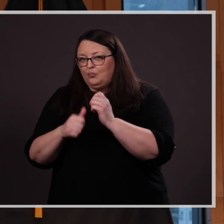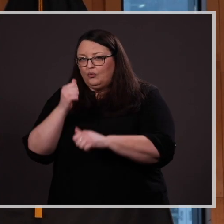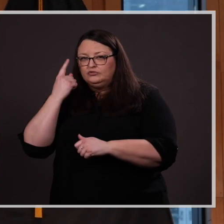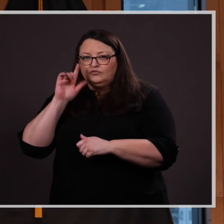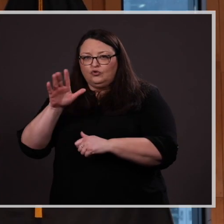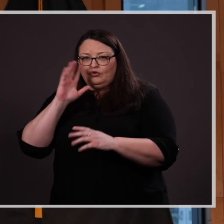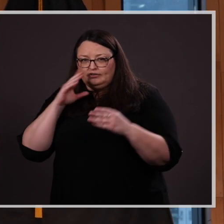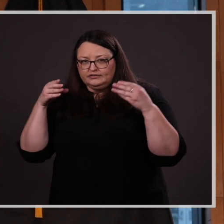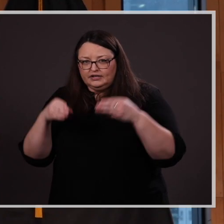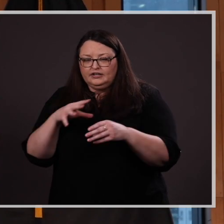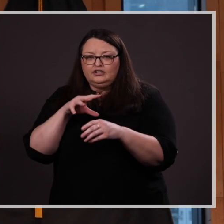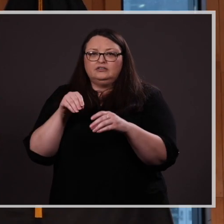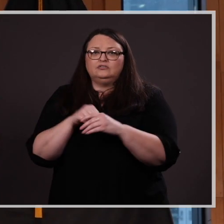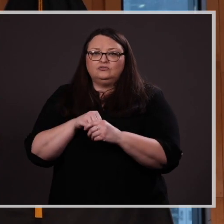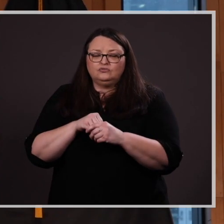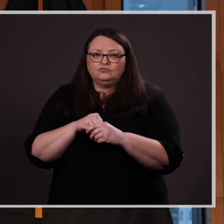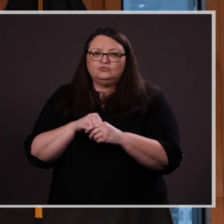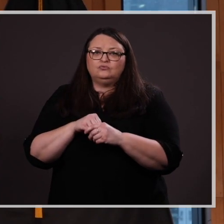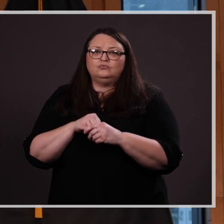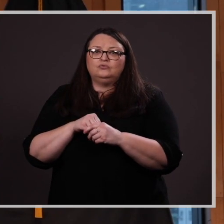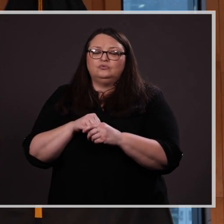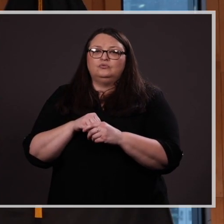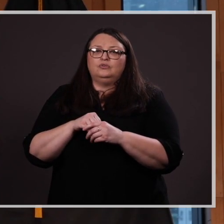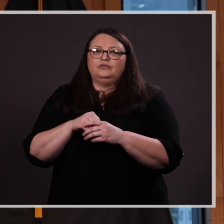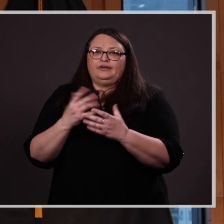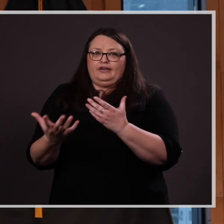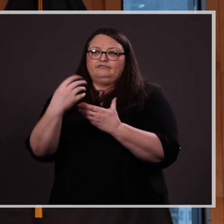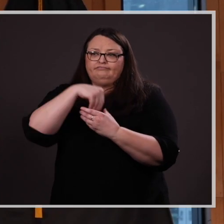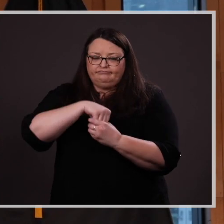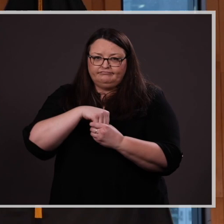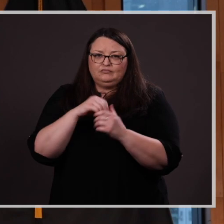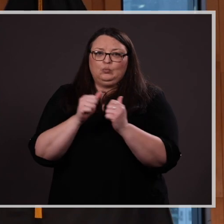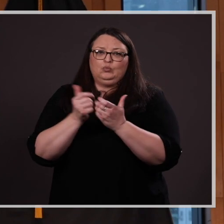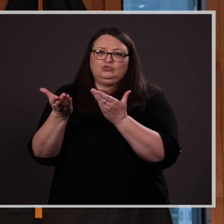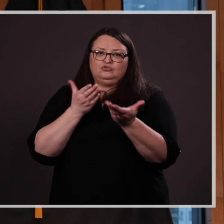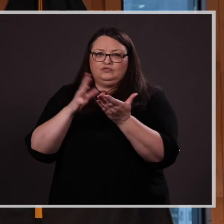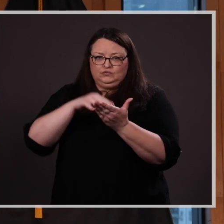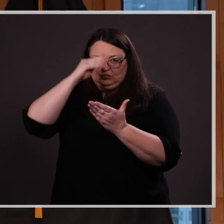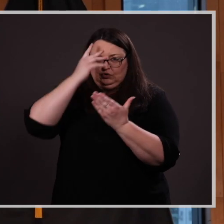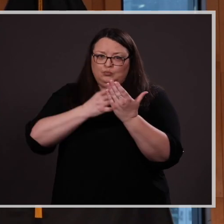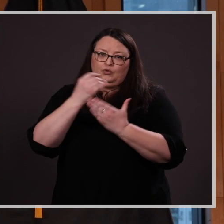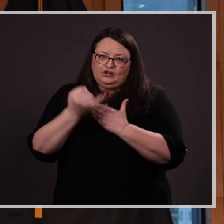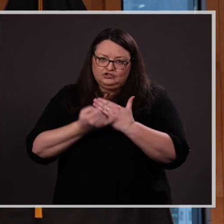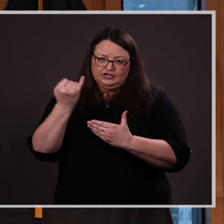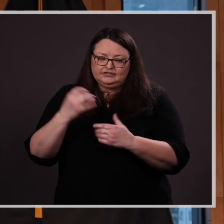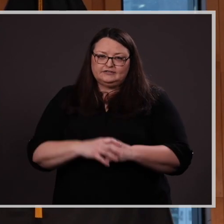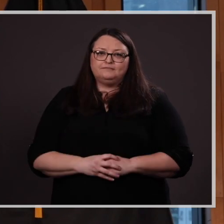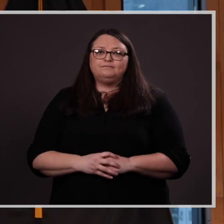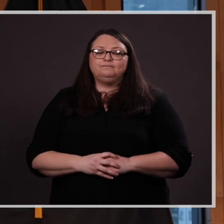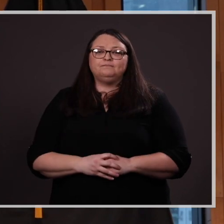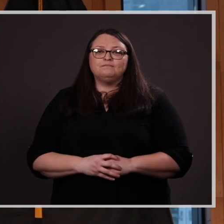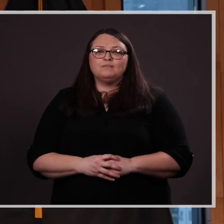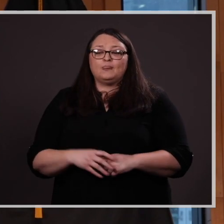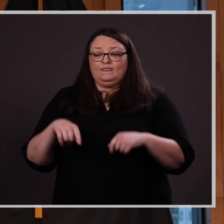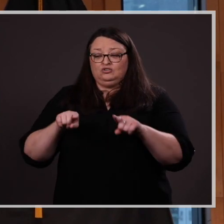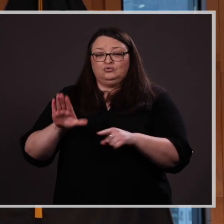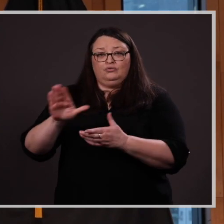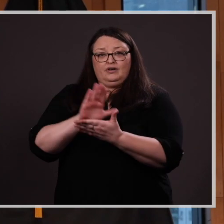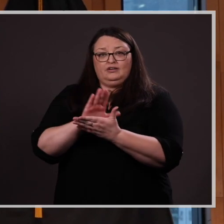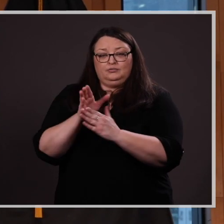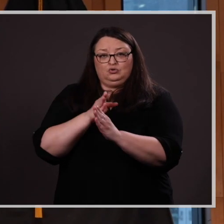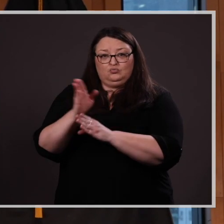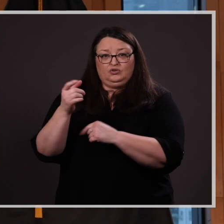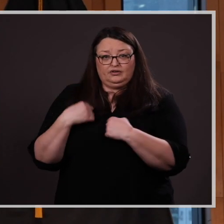dedication to and participation in service-learning projects throughout her academic career, one